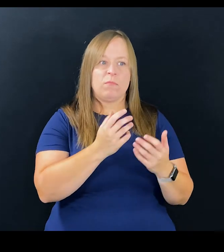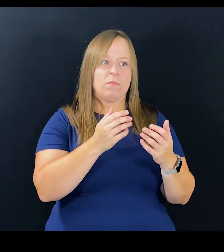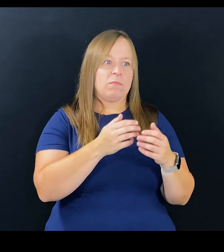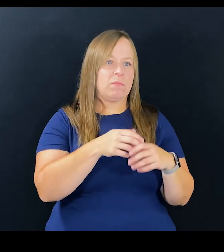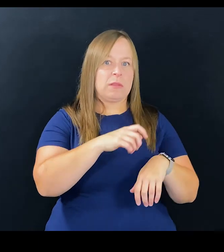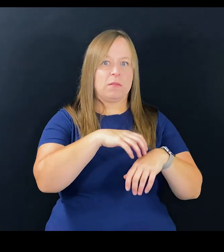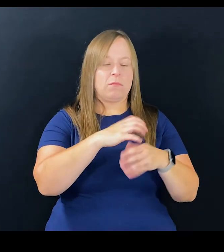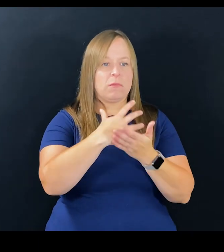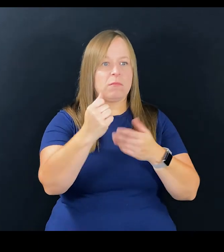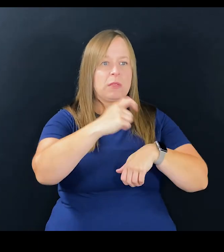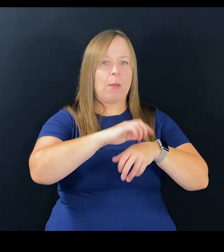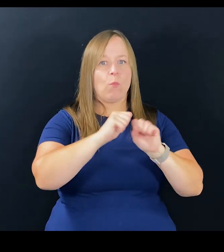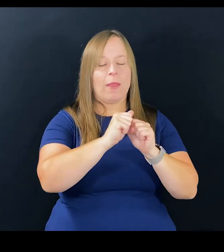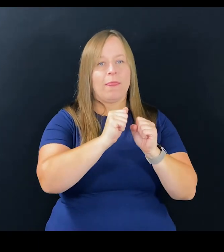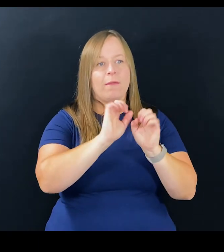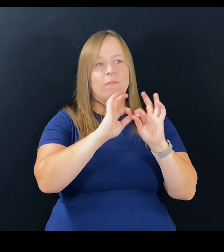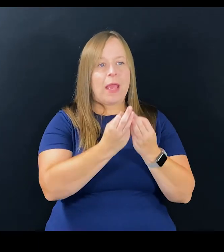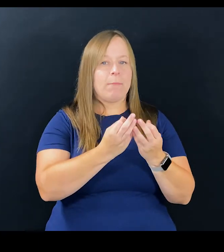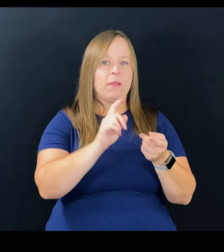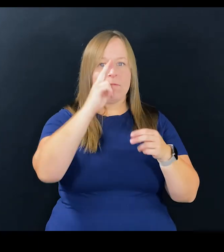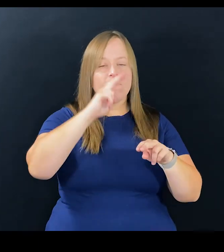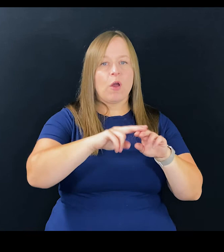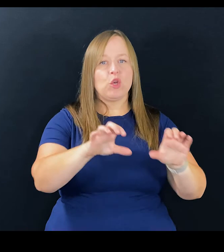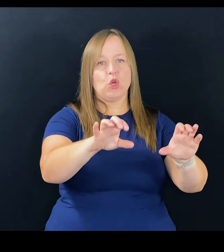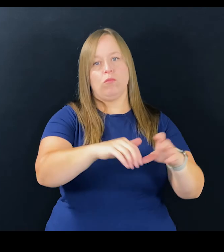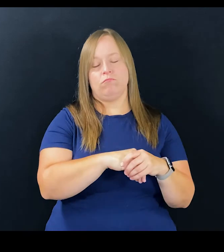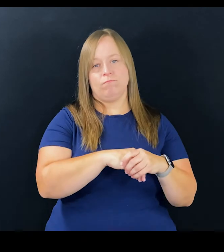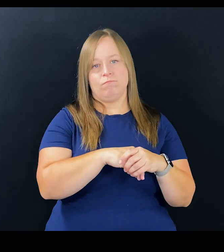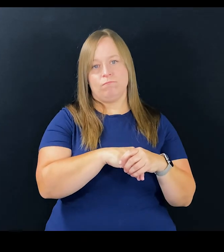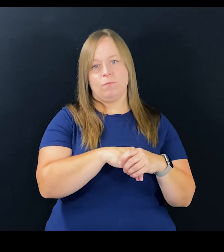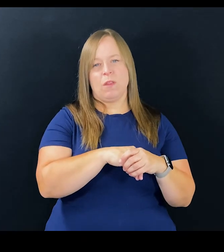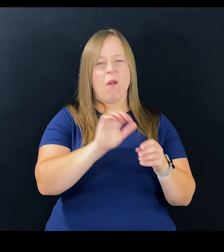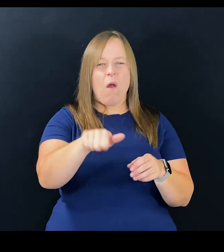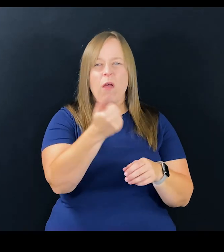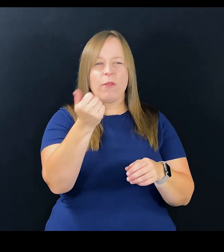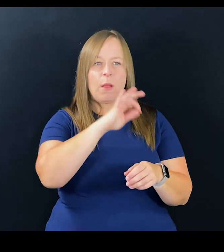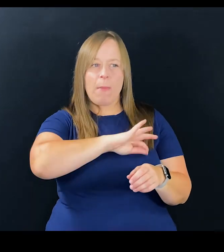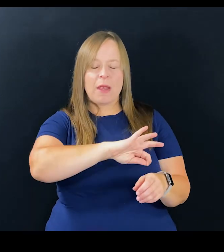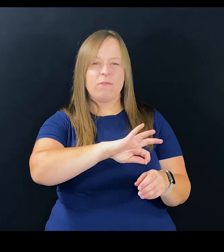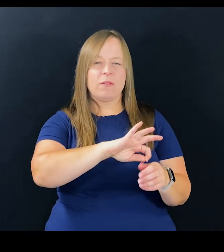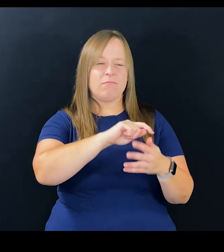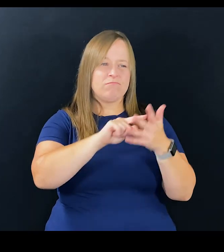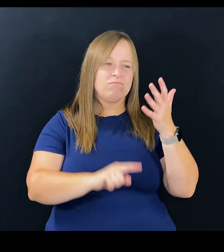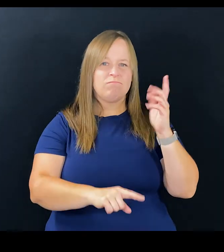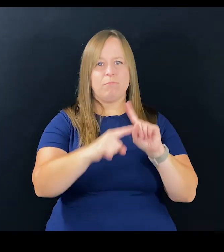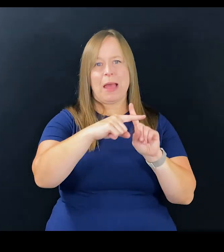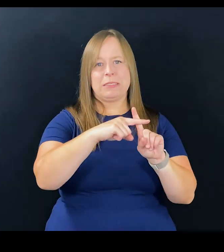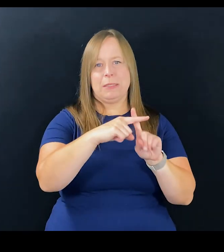It takes away from being with family, it takes away from all of the fun things that you might want to do, so there are many,